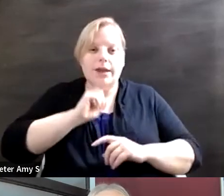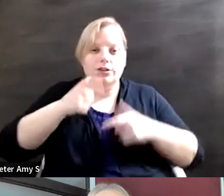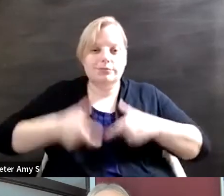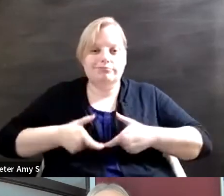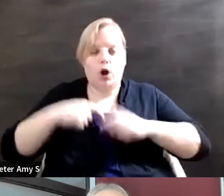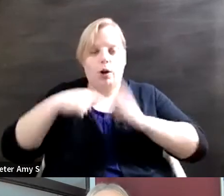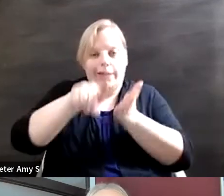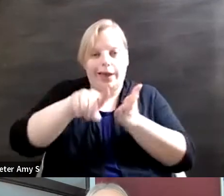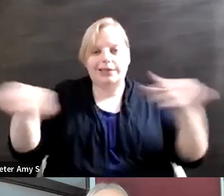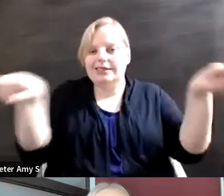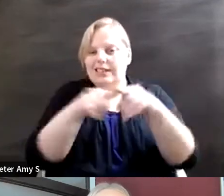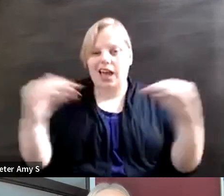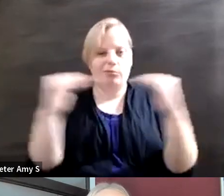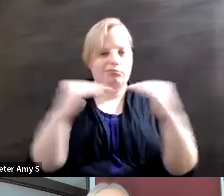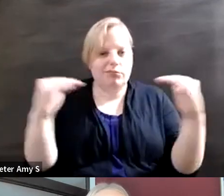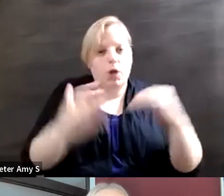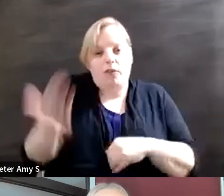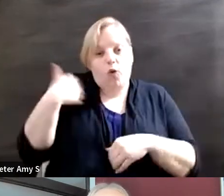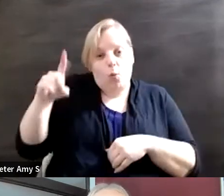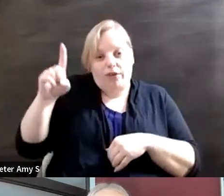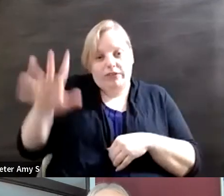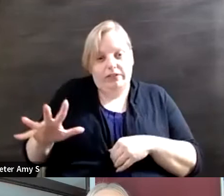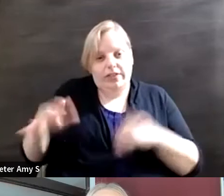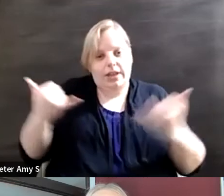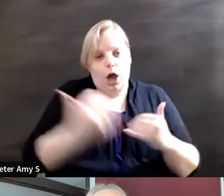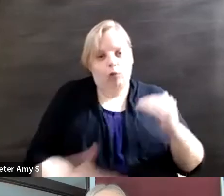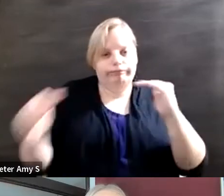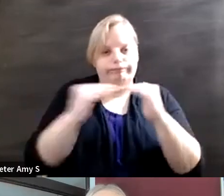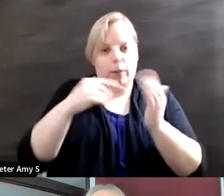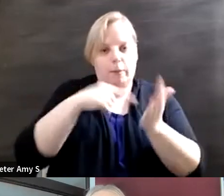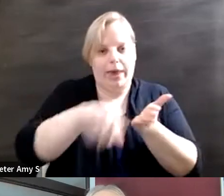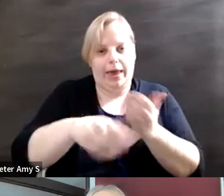versa. We used to be a fifth and now we're equal. They didn't even like stepping stone it they just